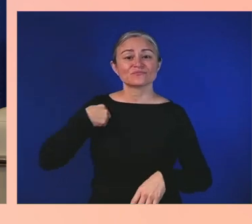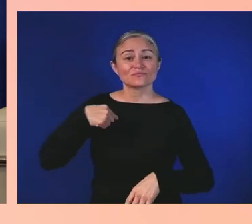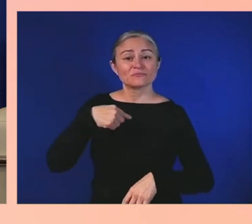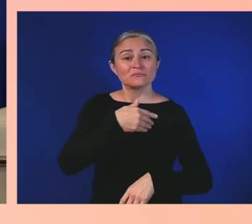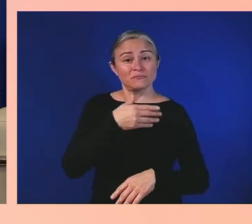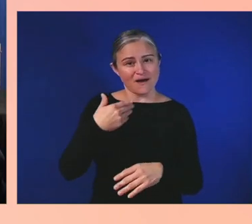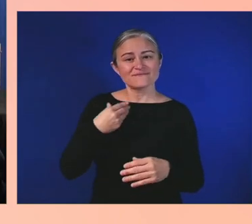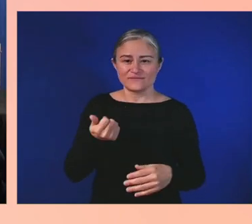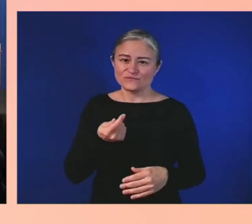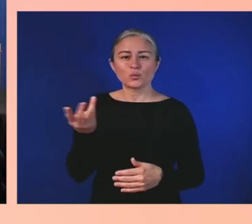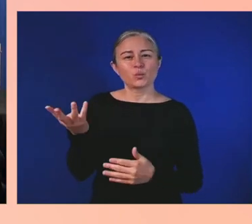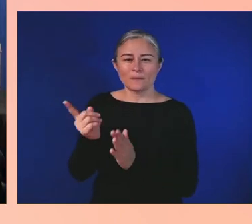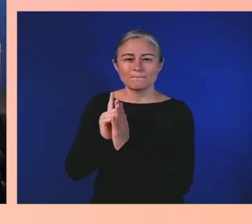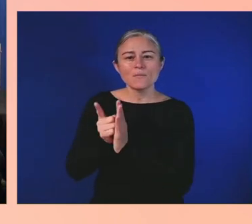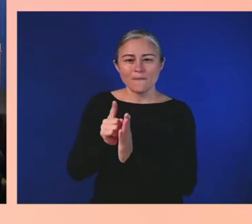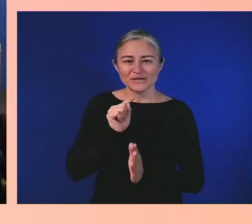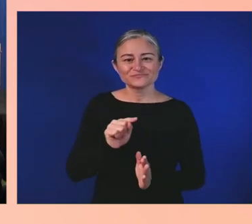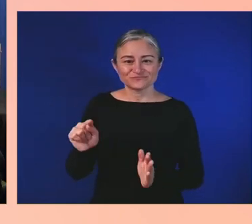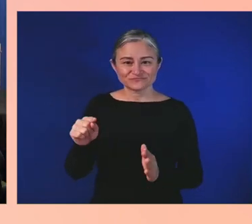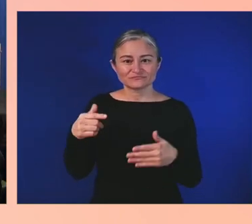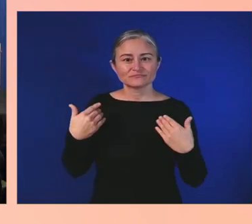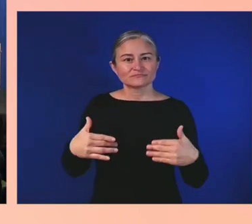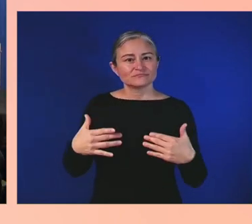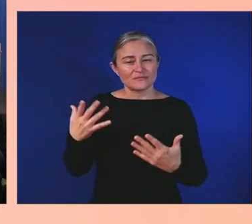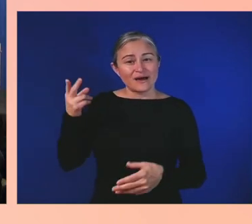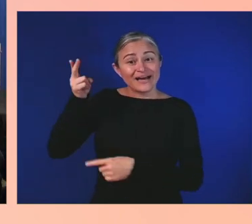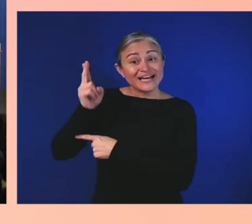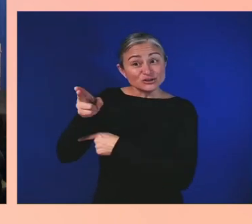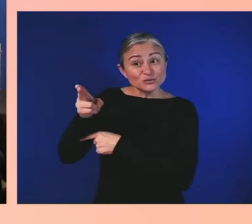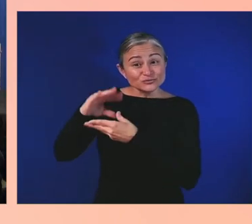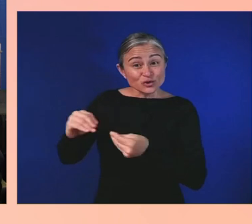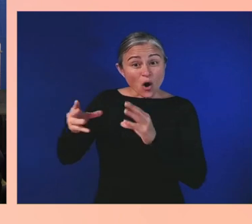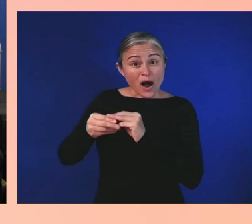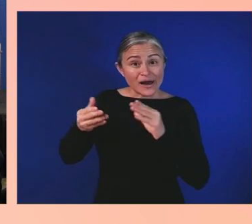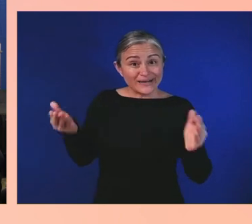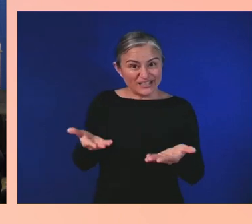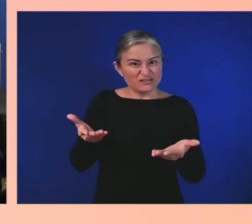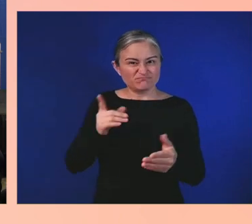representing the past, the present, and the future,